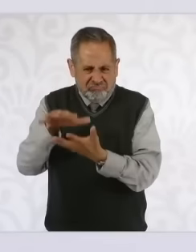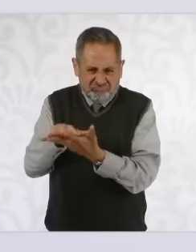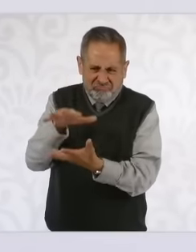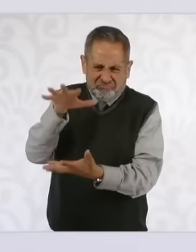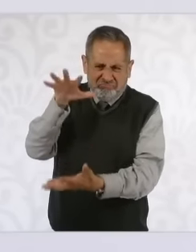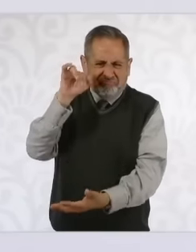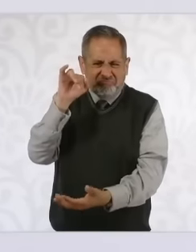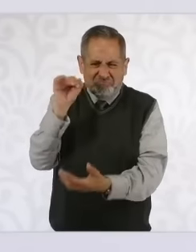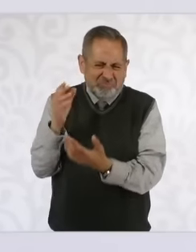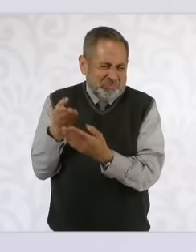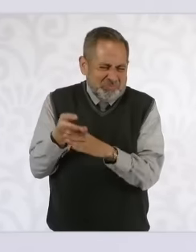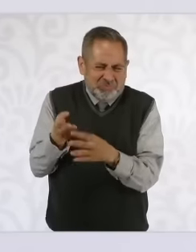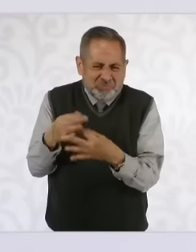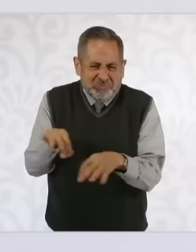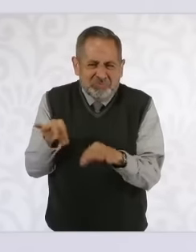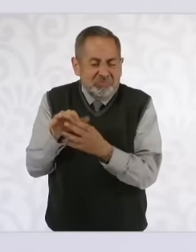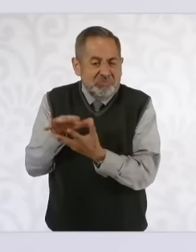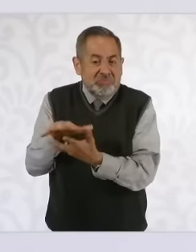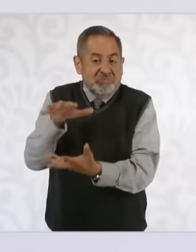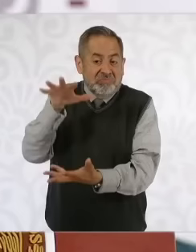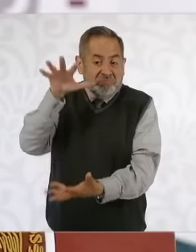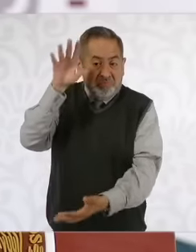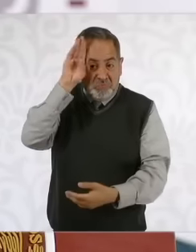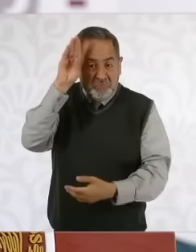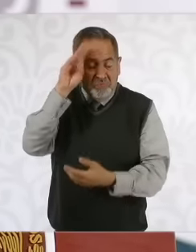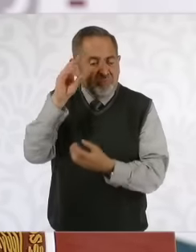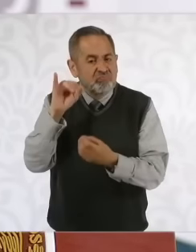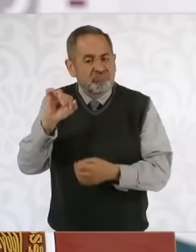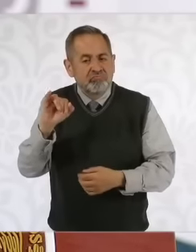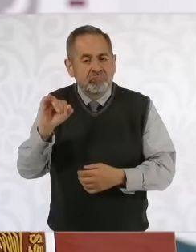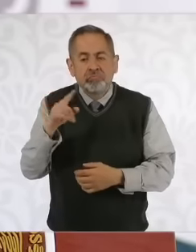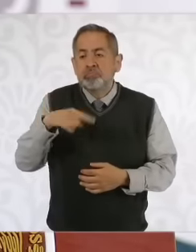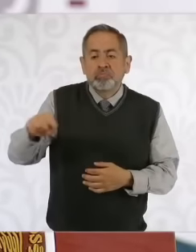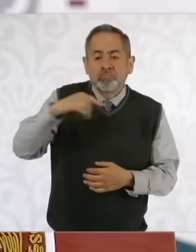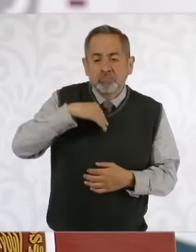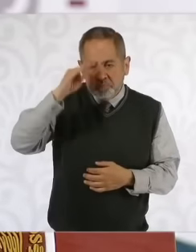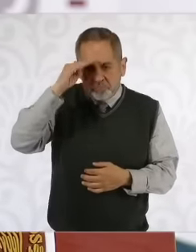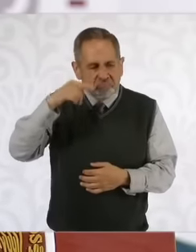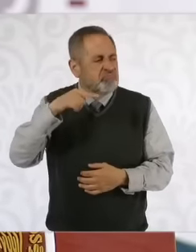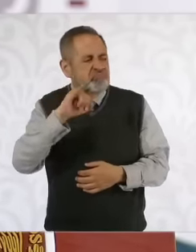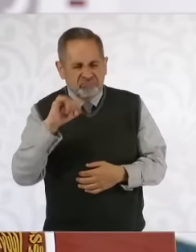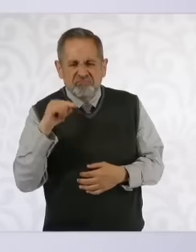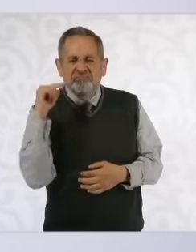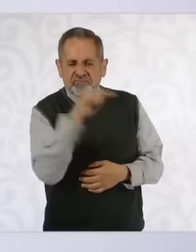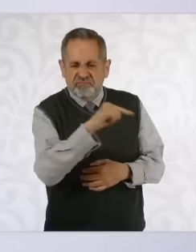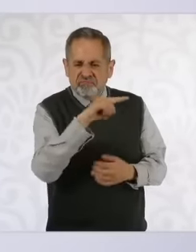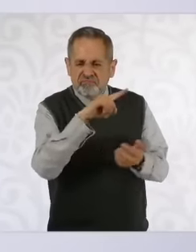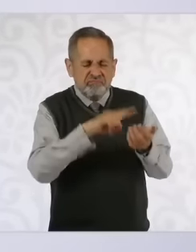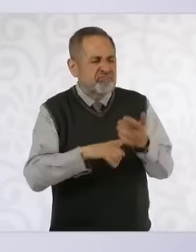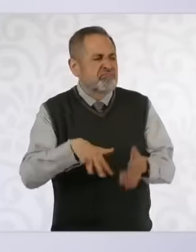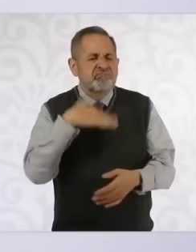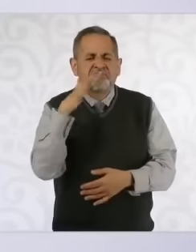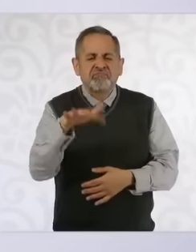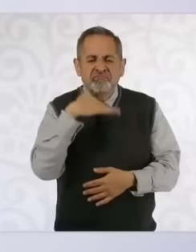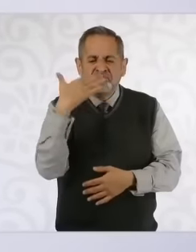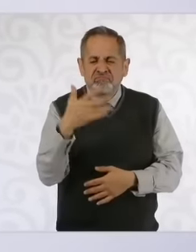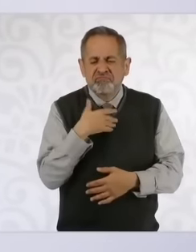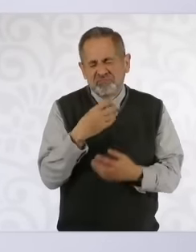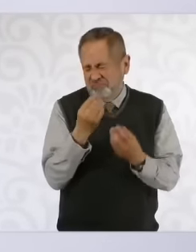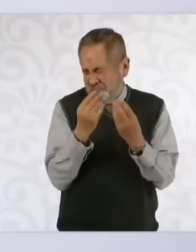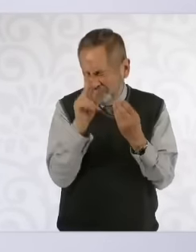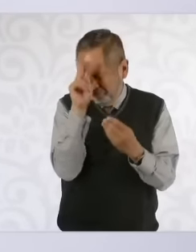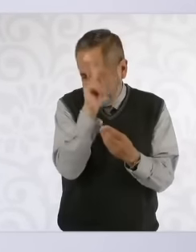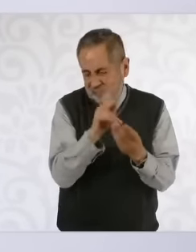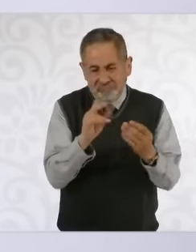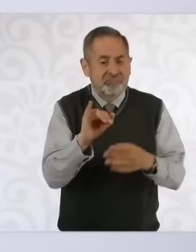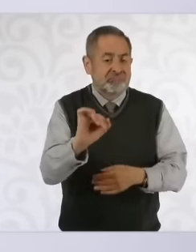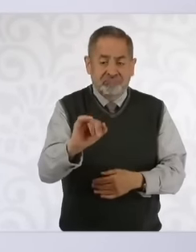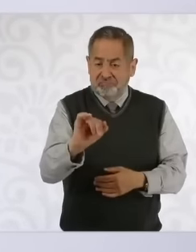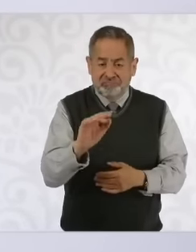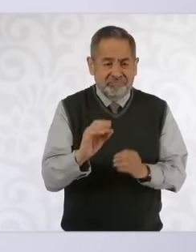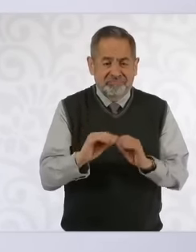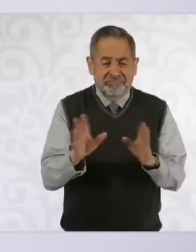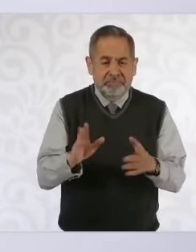a very high percentage thinks that there is corruption in the judiciary So it's good that they